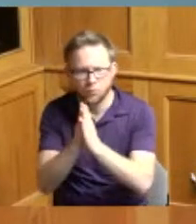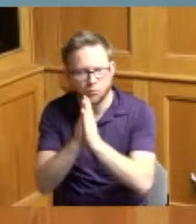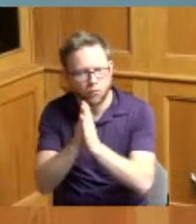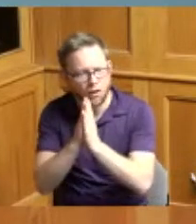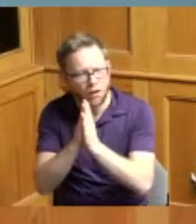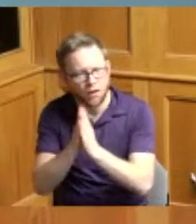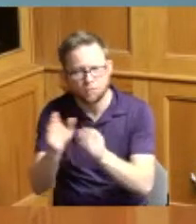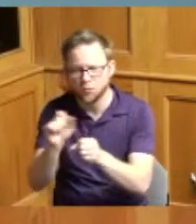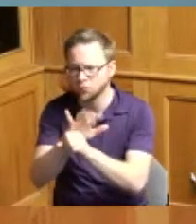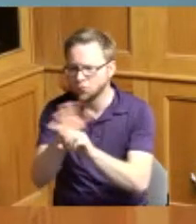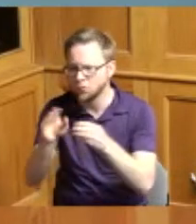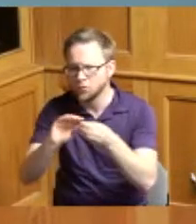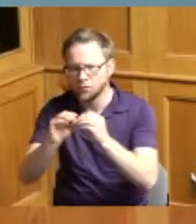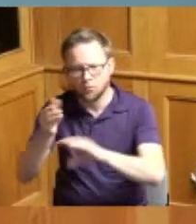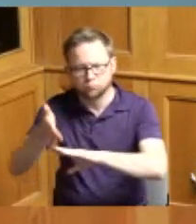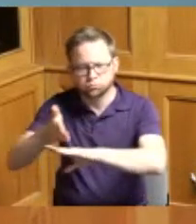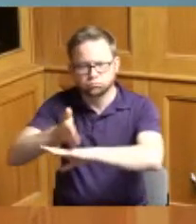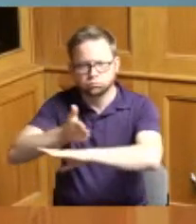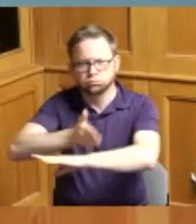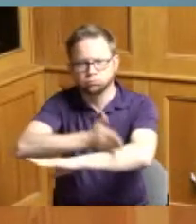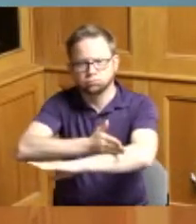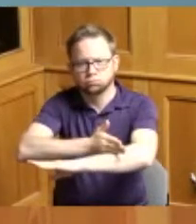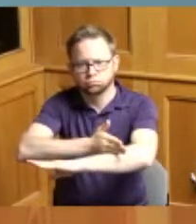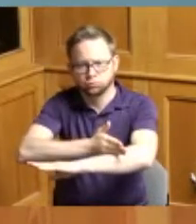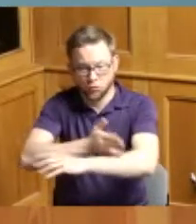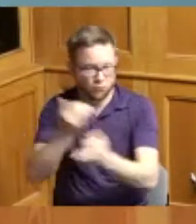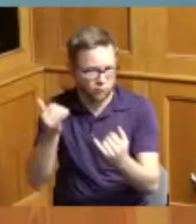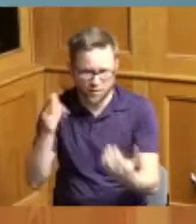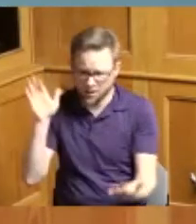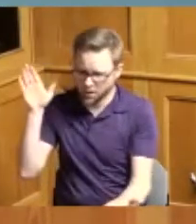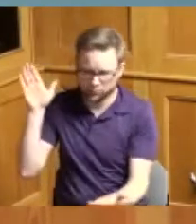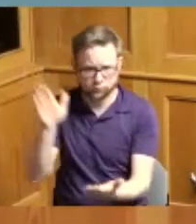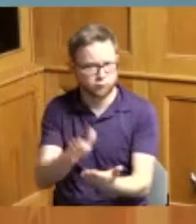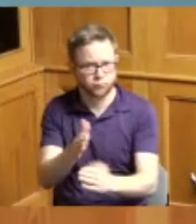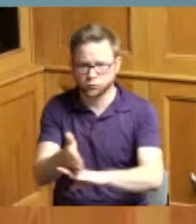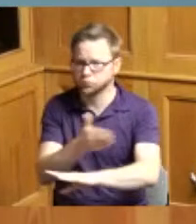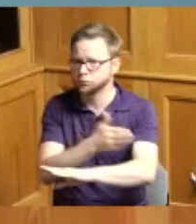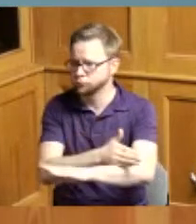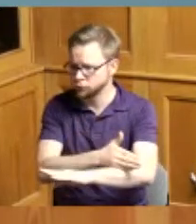the Covid numbers to go down they're going down right now so continue to pray for that